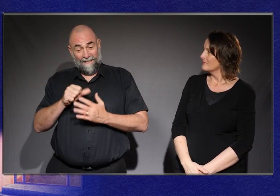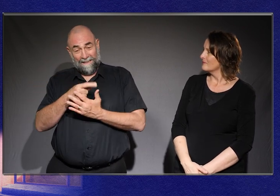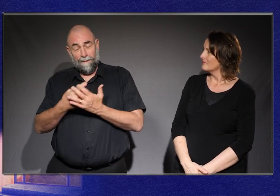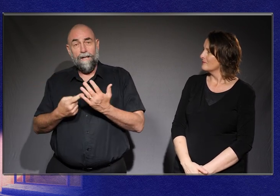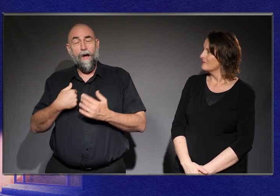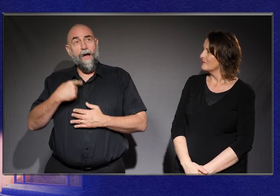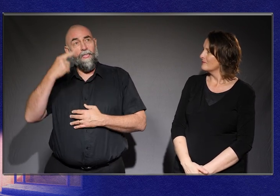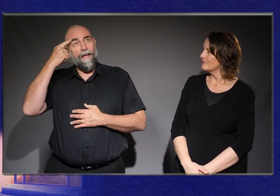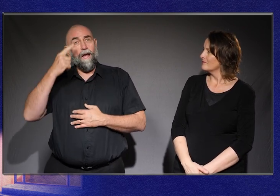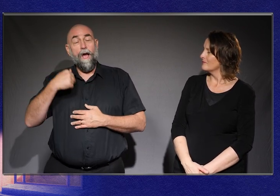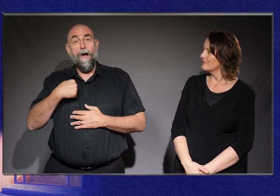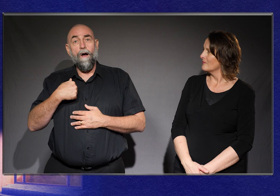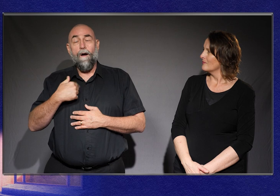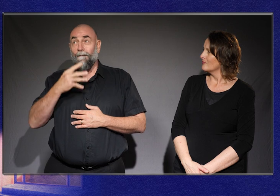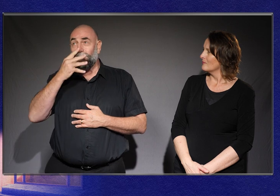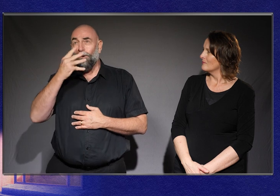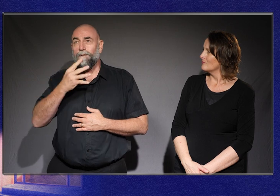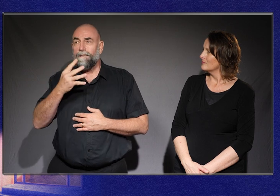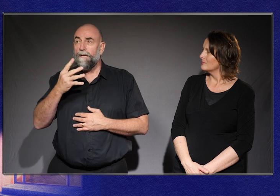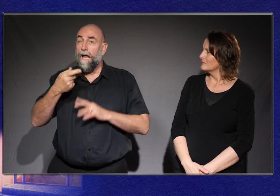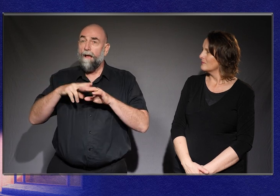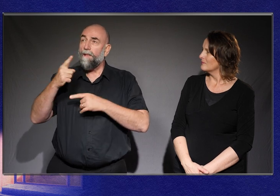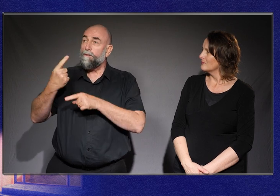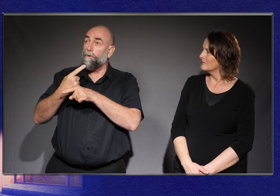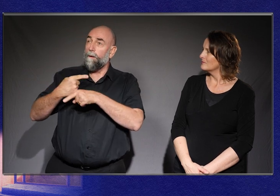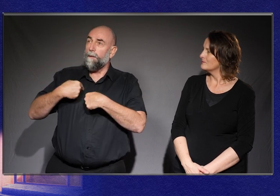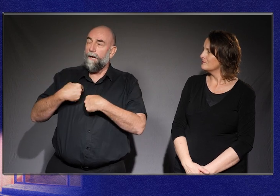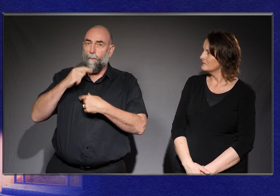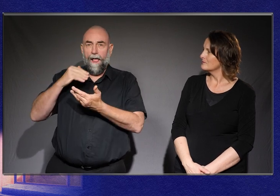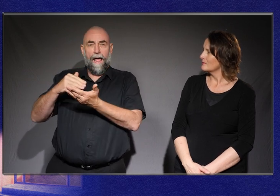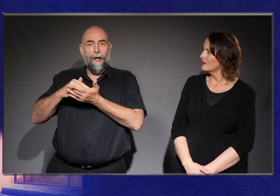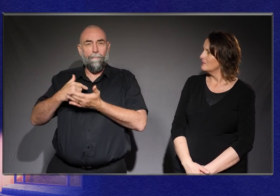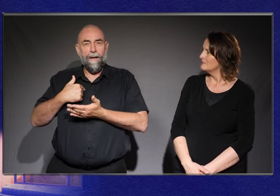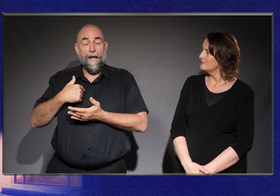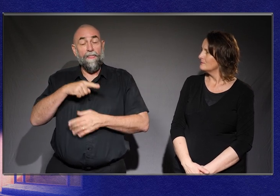helped 14-year-old Kurt, who was having a pretty tough time.